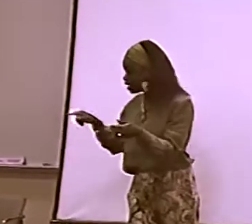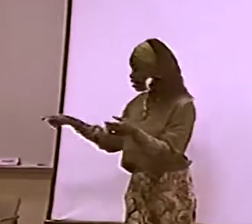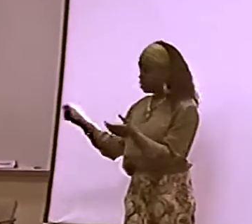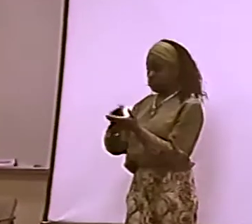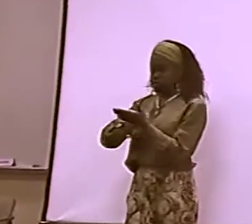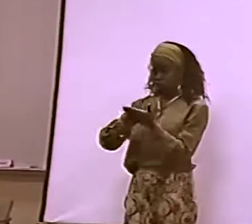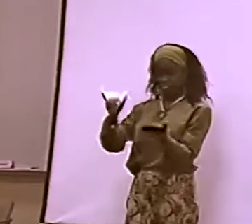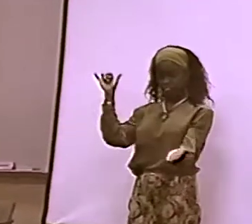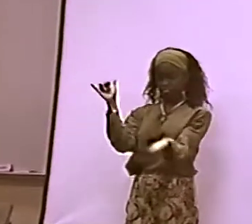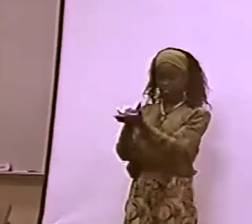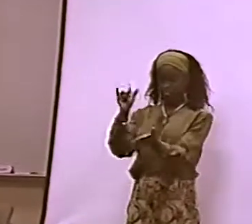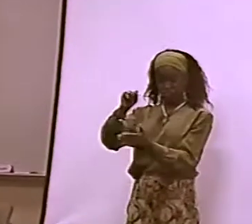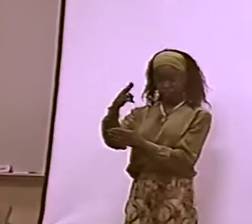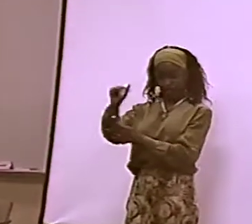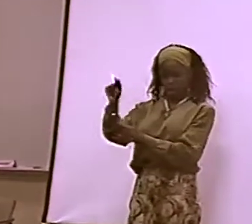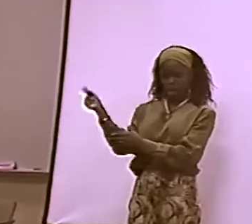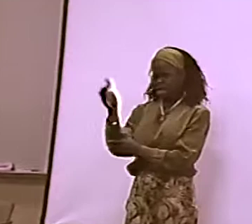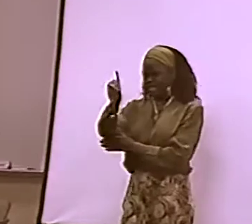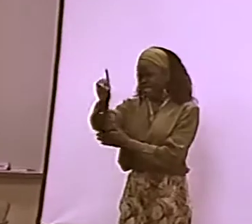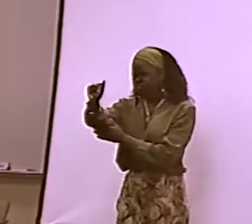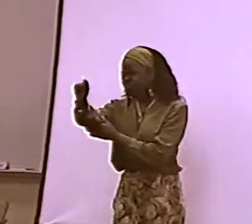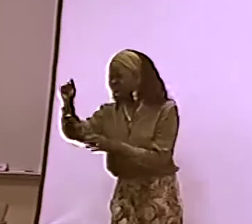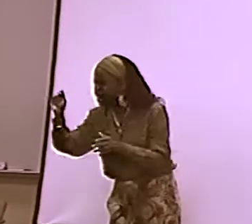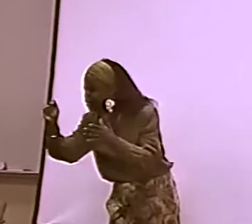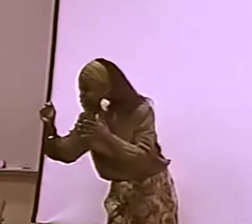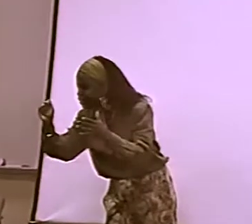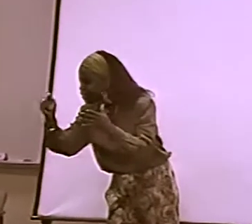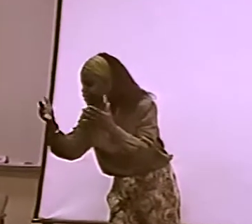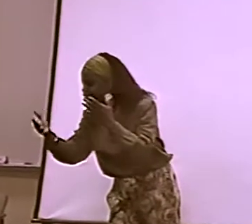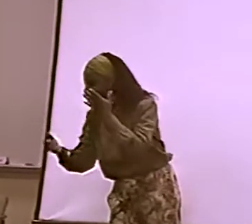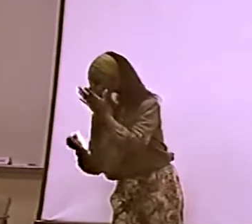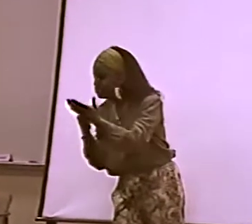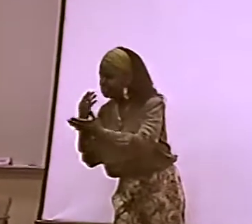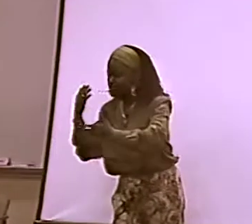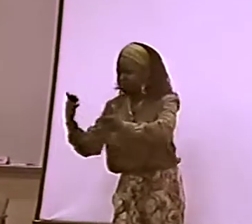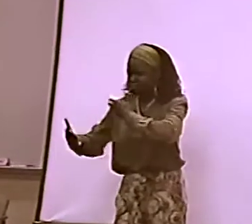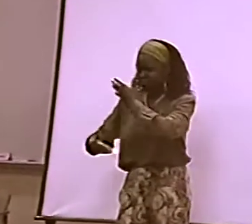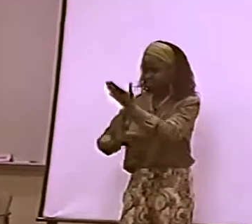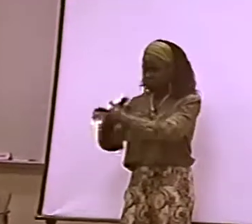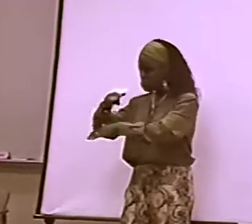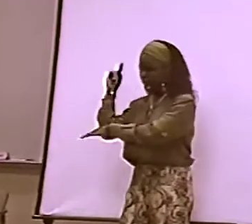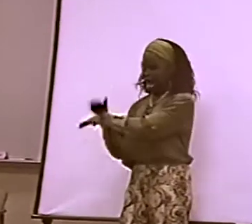INSTEAD, SAY "ALLA" INSTEAD OF FORMAL ENGLISH.